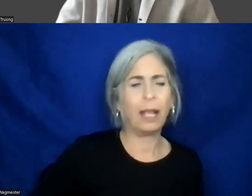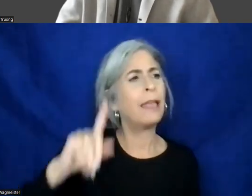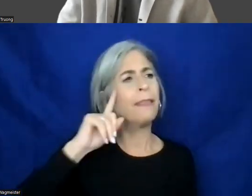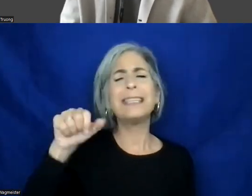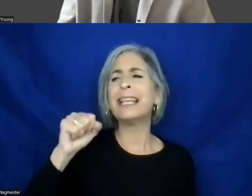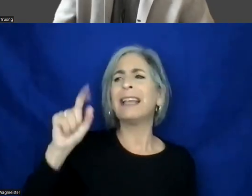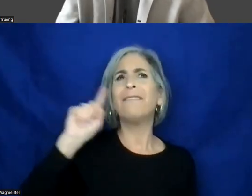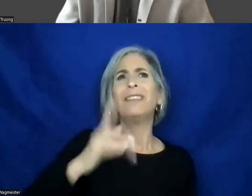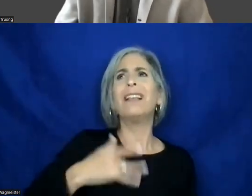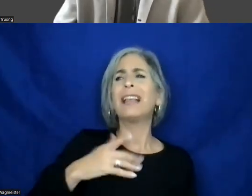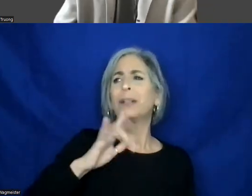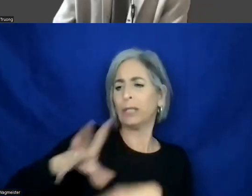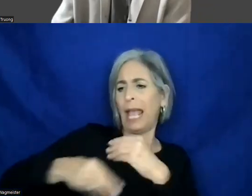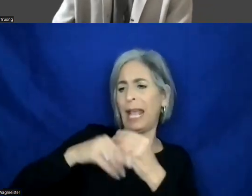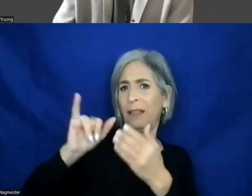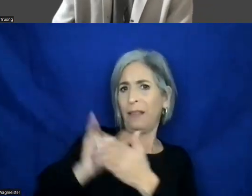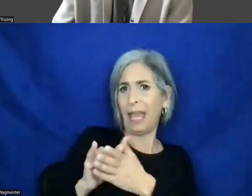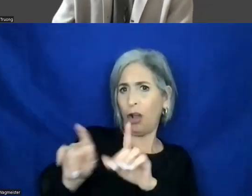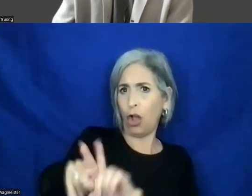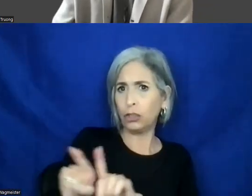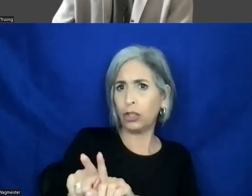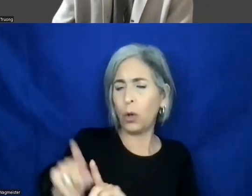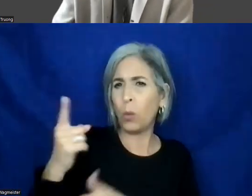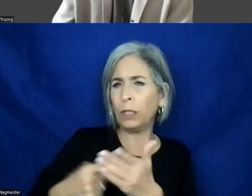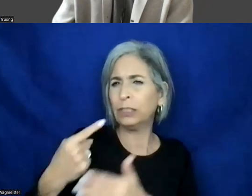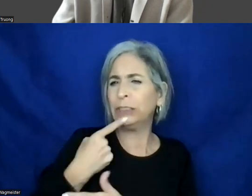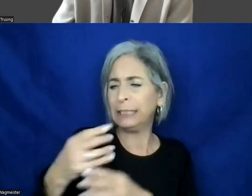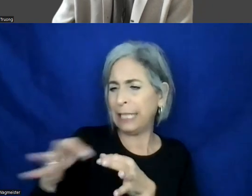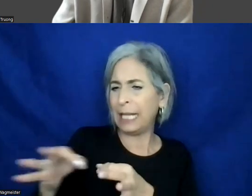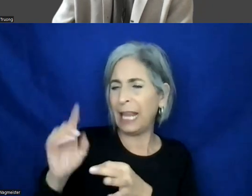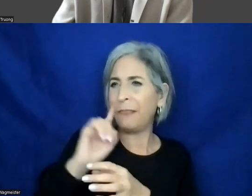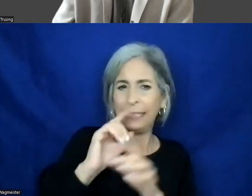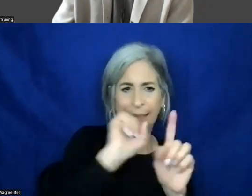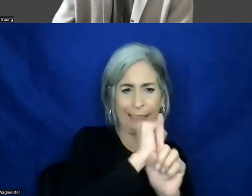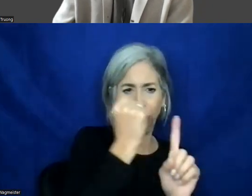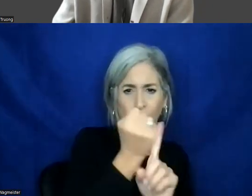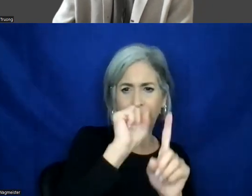feel like just to add on top of that, like what has been said, it is a case-by-case support.